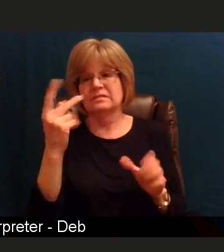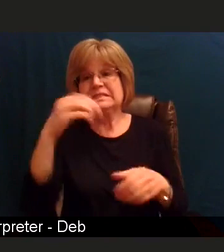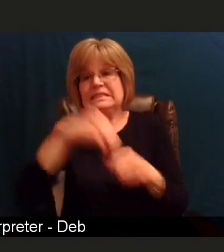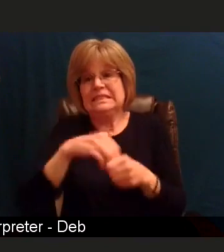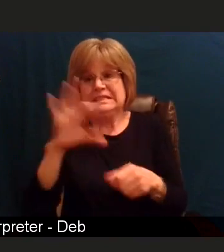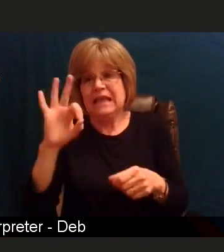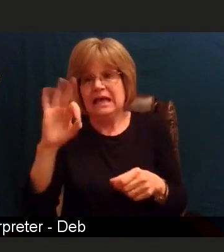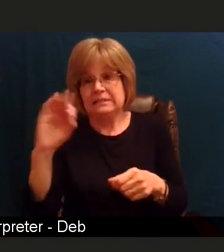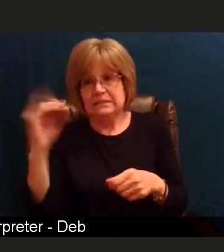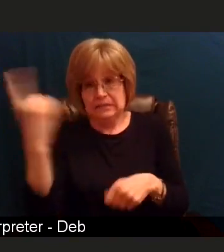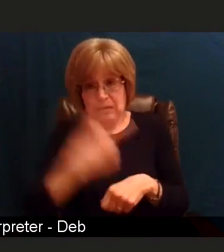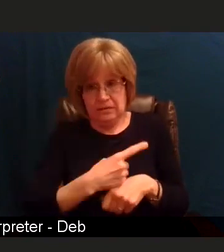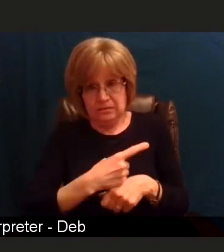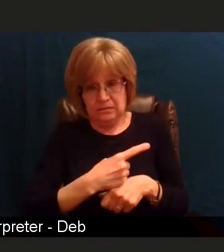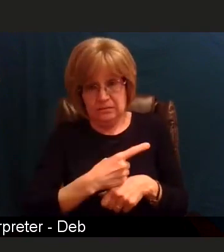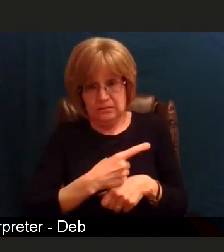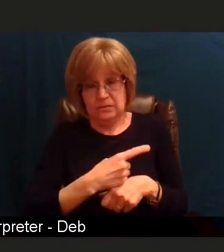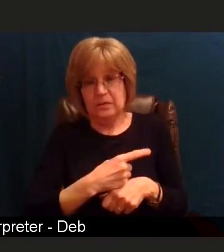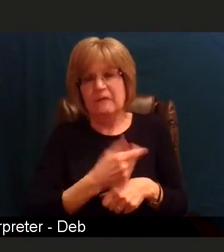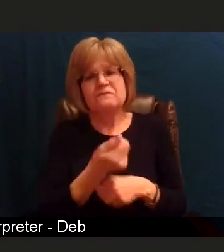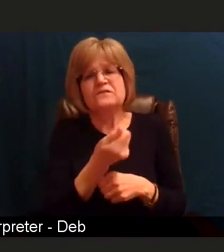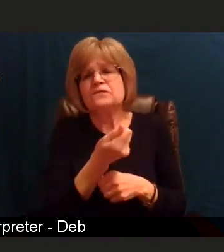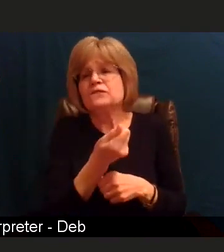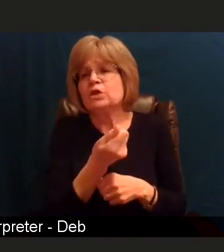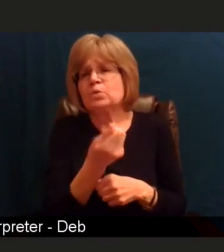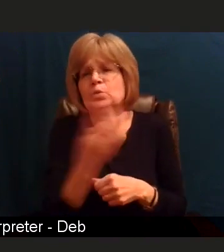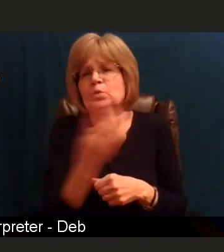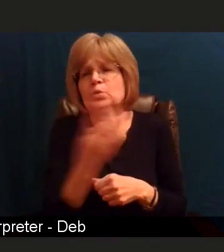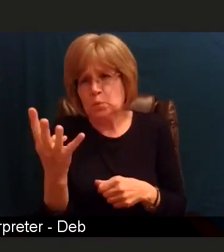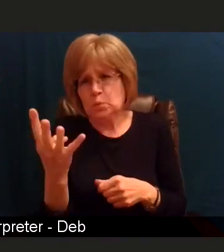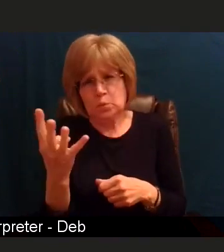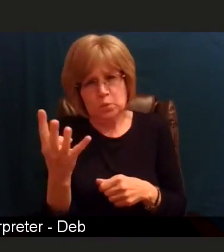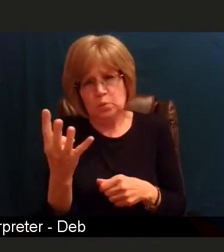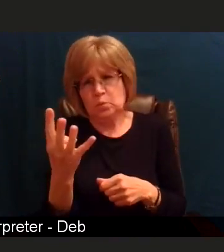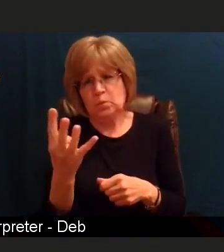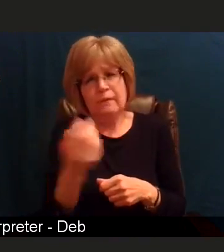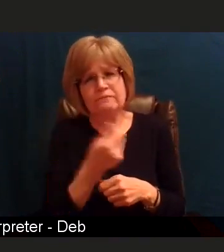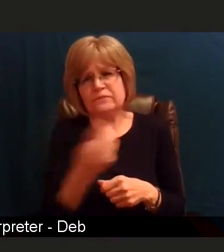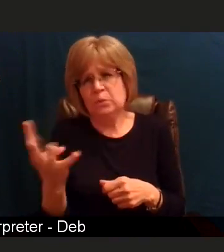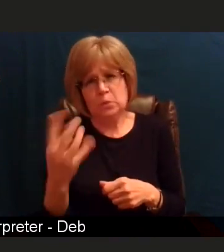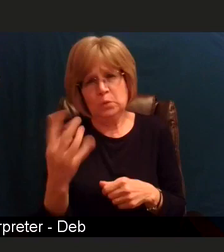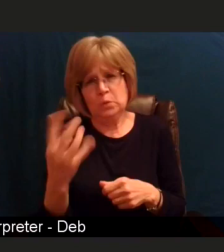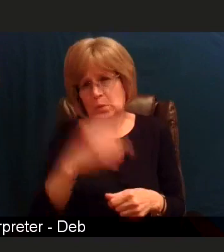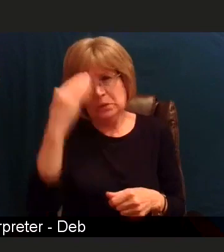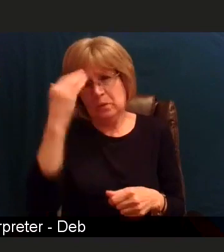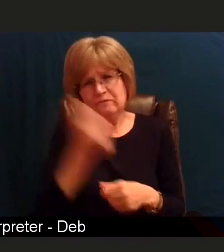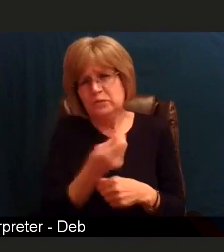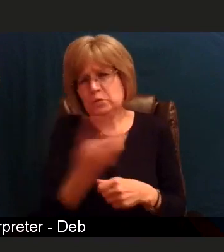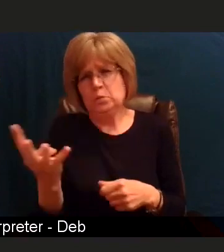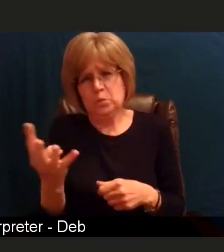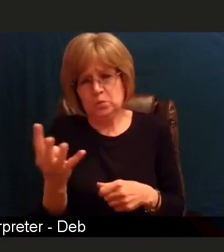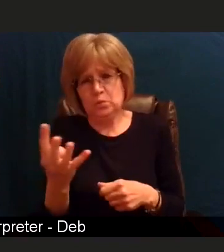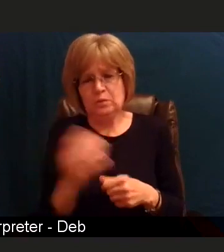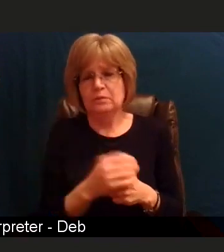Those are very few case reports that we were aware of at this point. The majority of people, so I will say,